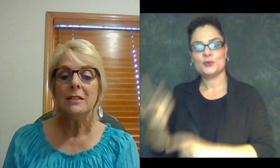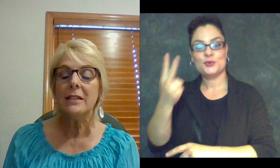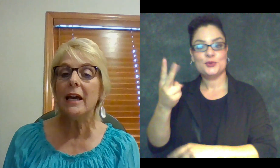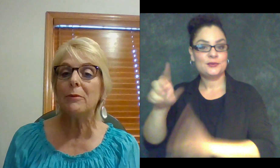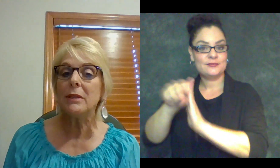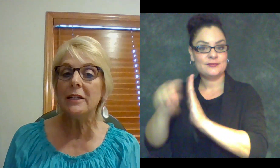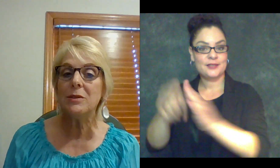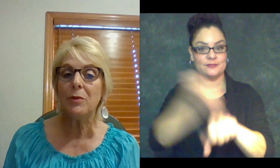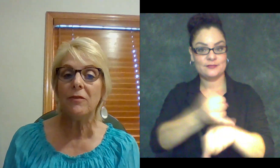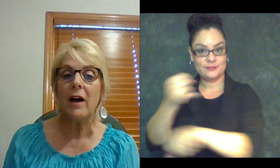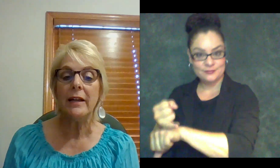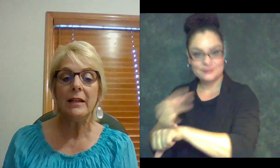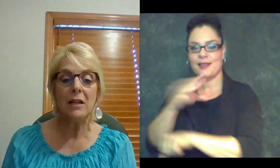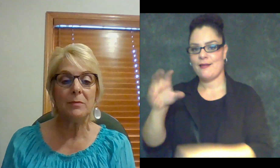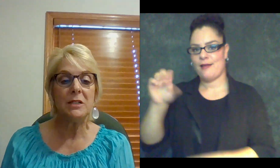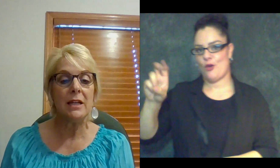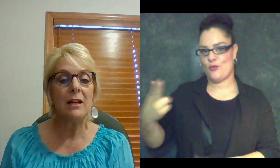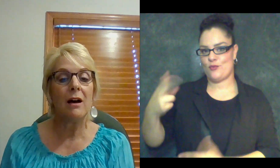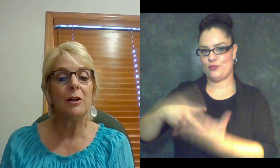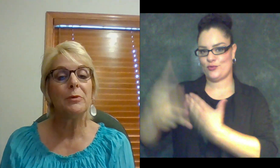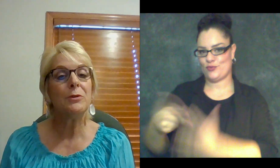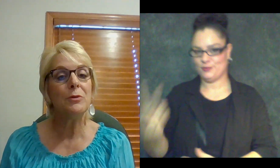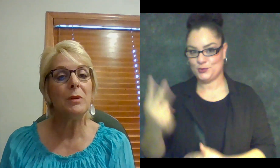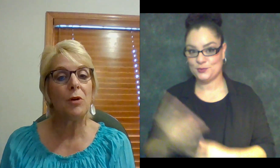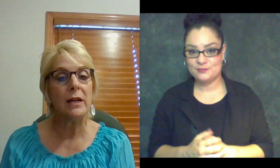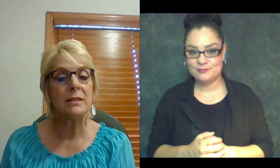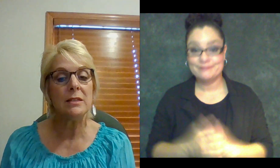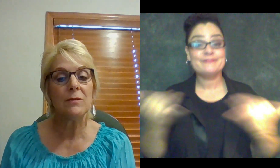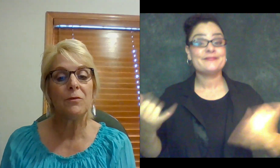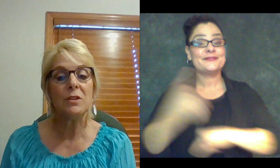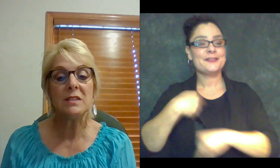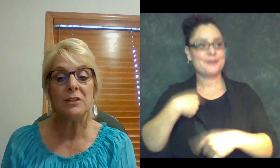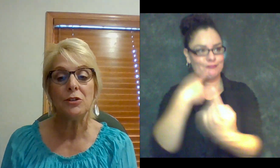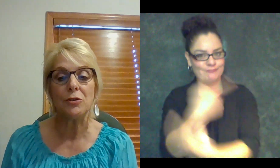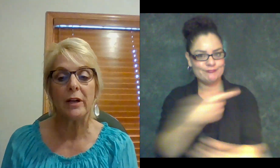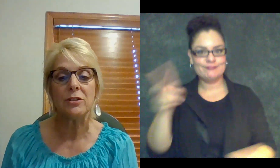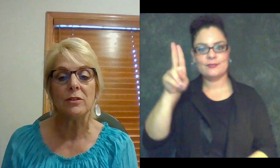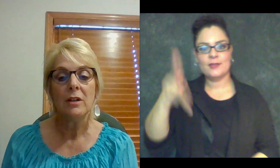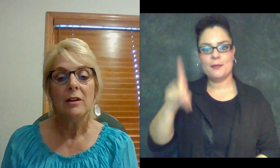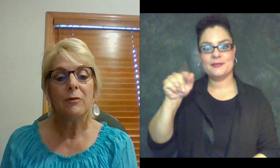Today I would like to provide an update on our recruitment process for the Center Director